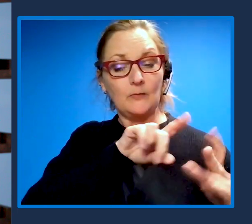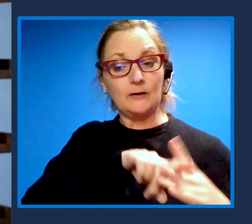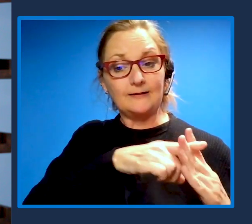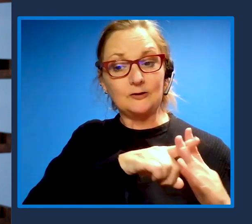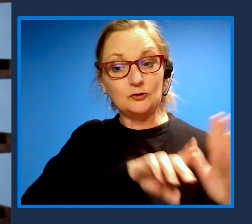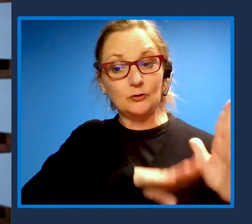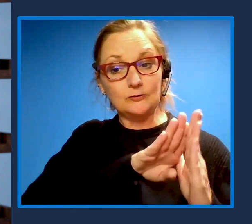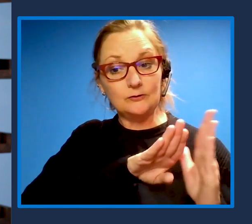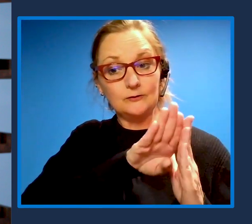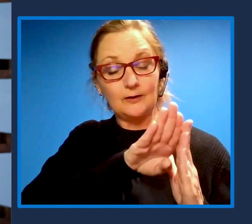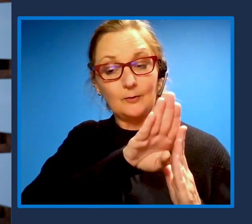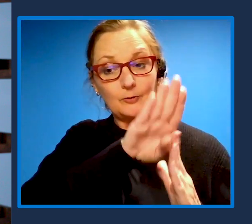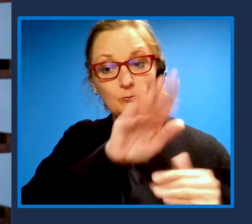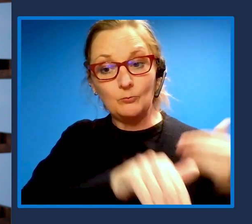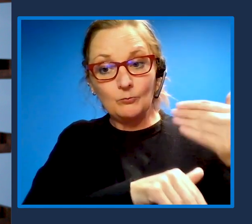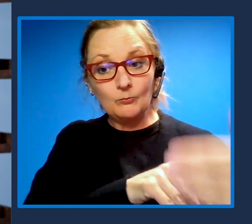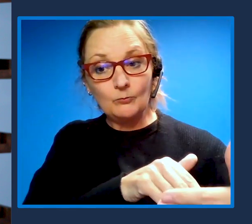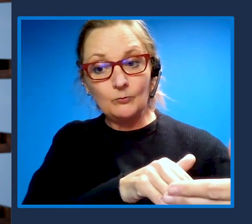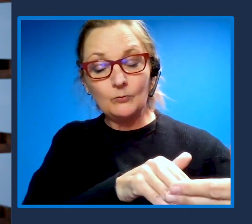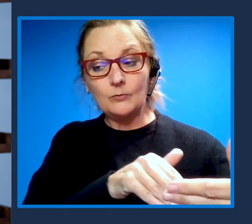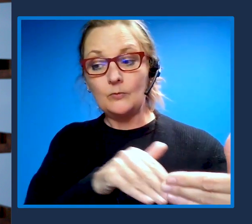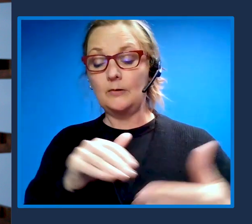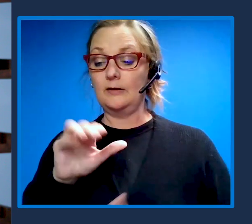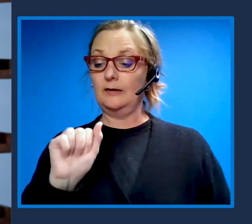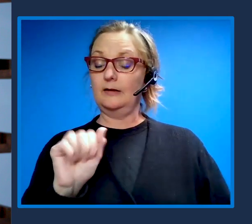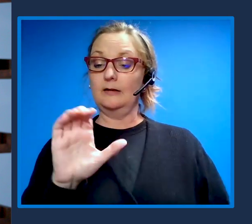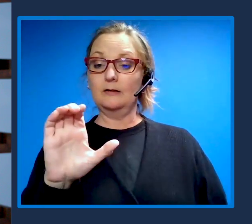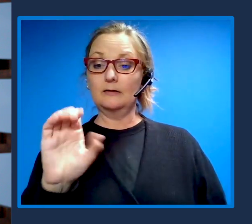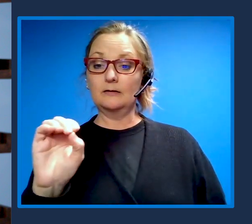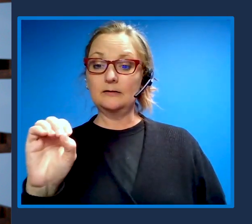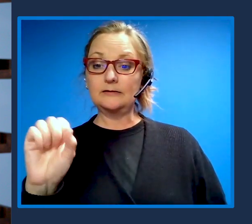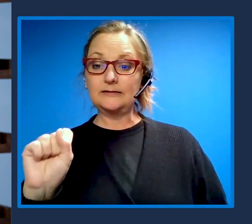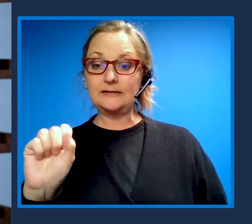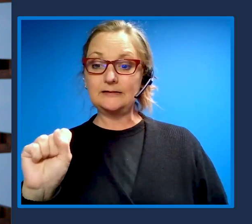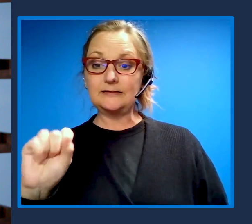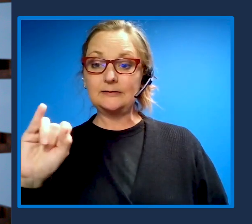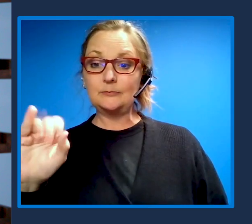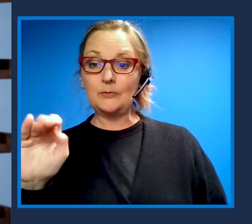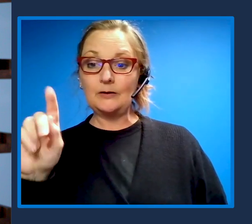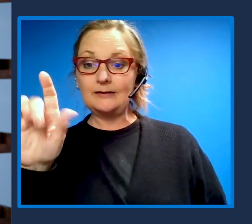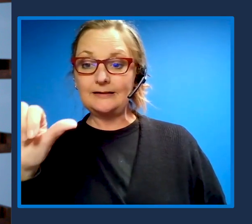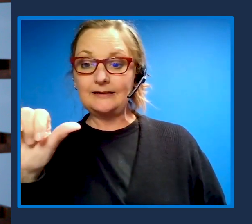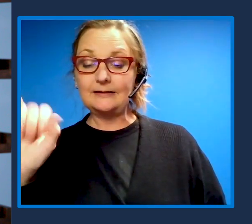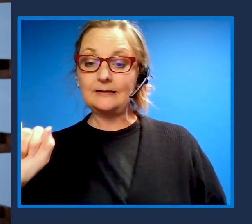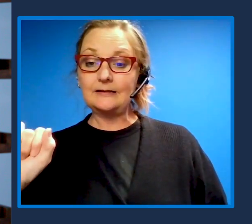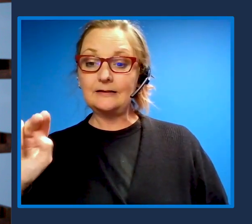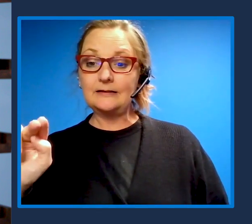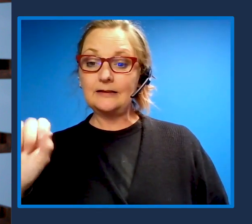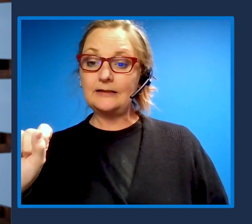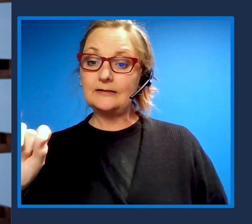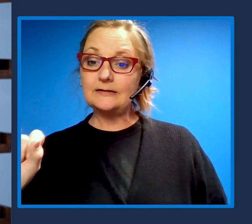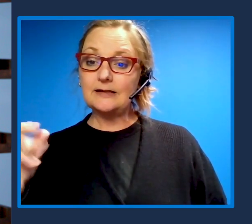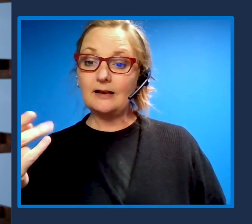Our Accessibility Insights tool helps developers solve our accessibility issues before they reach customers.